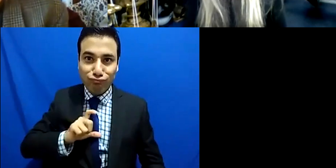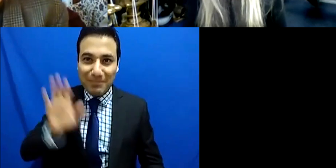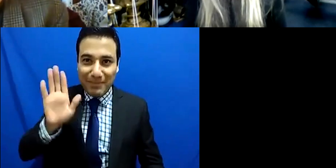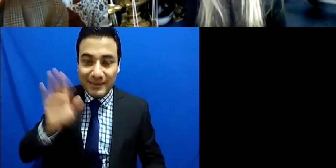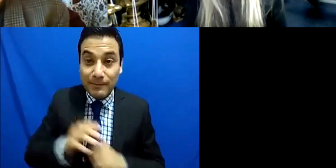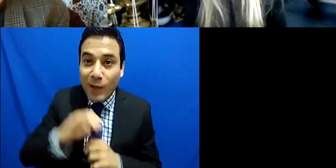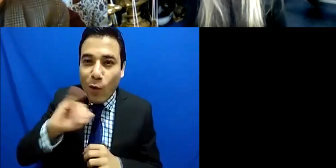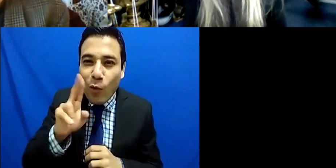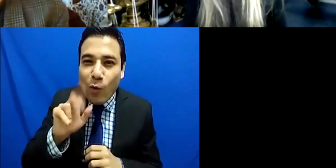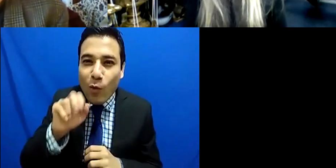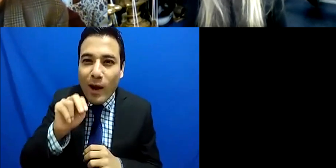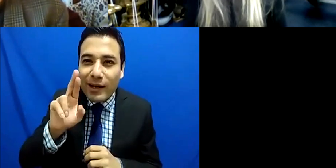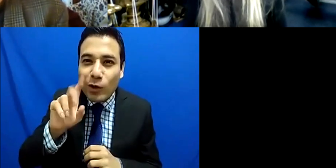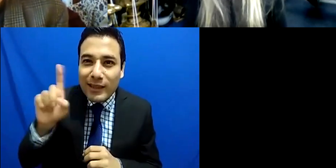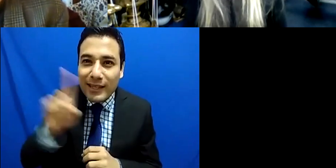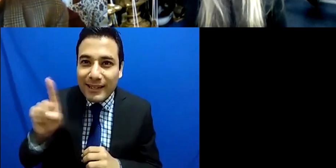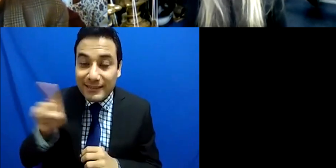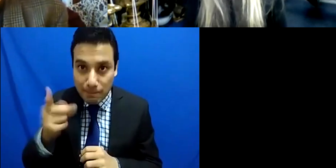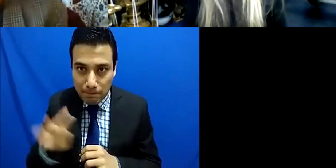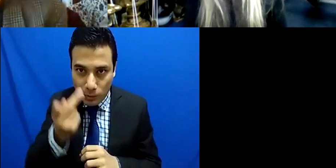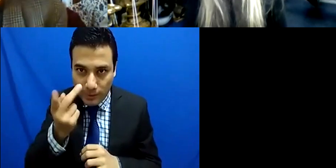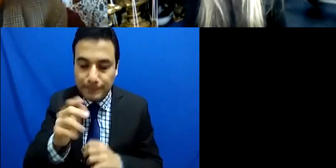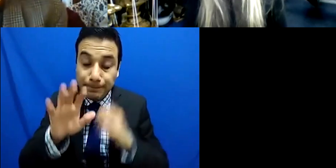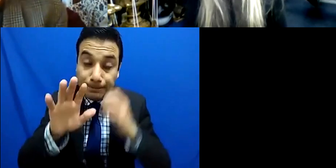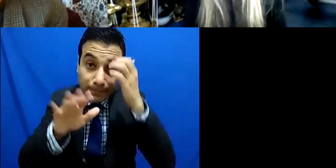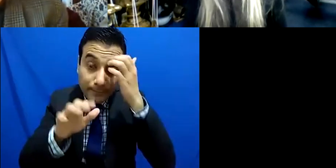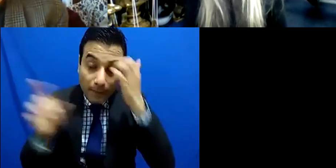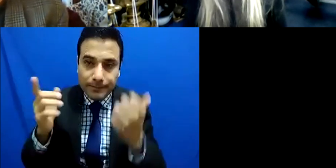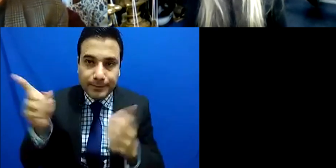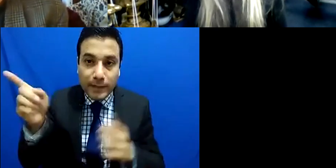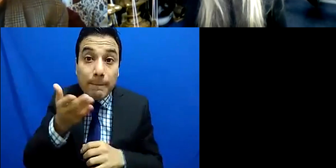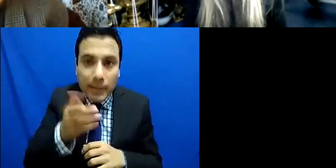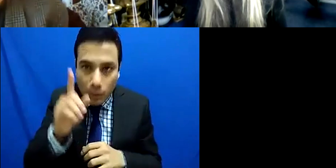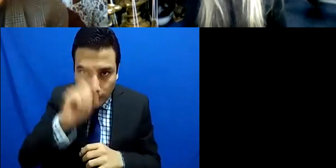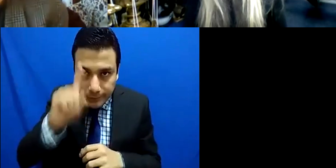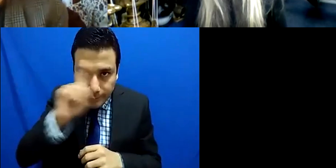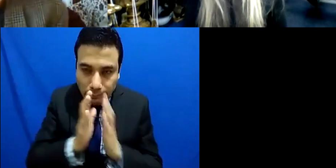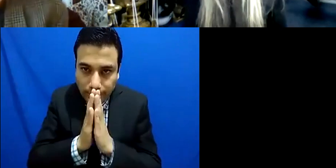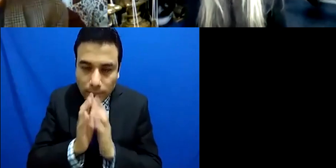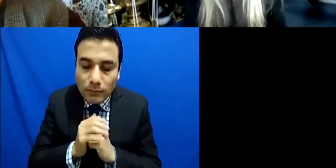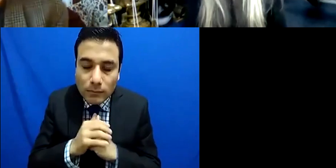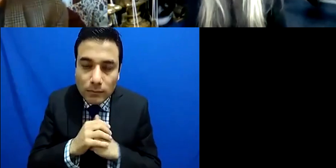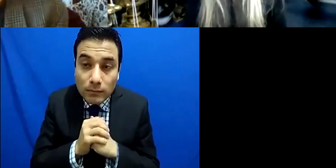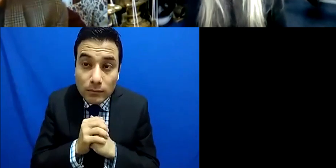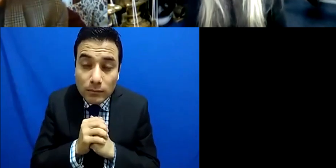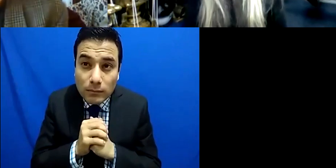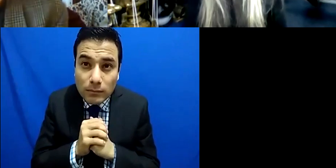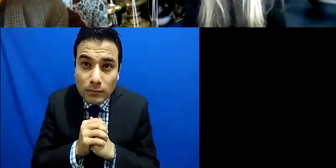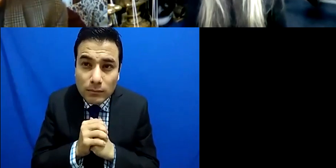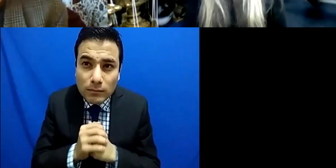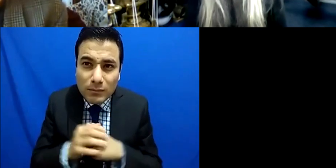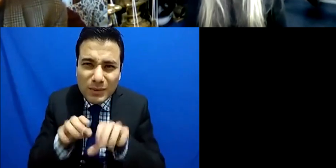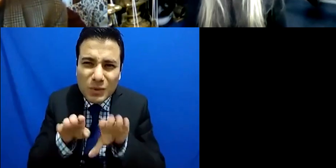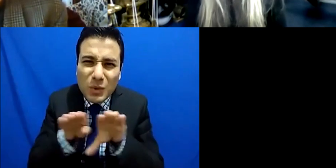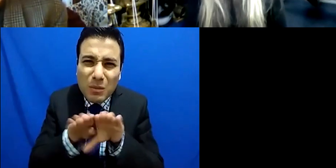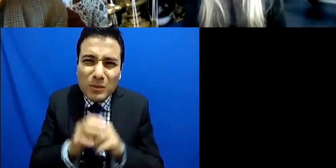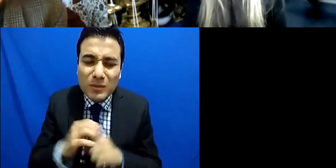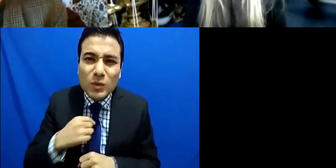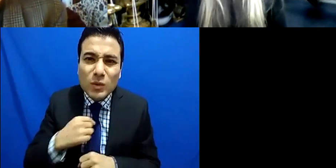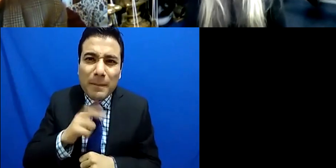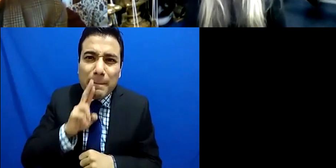for some suggestion to experiment and explore the possibilities of listening through your body.